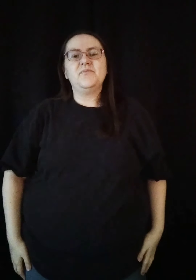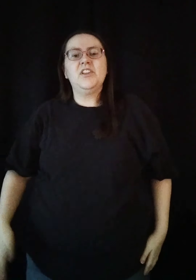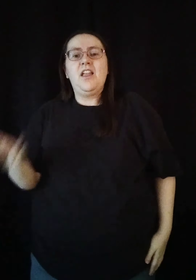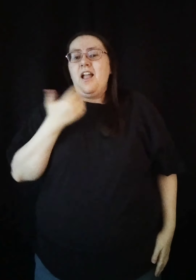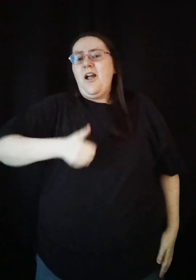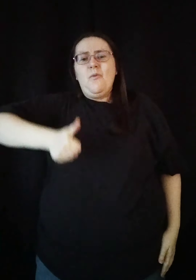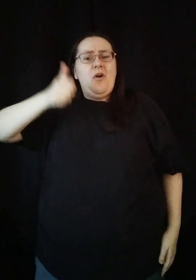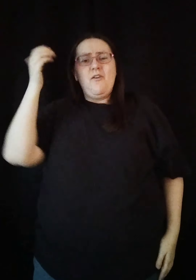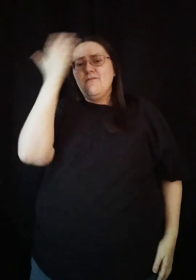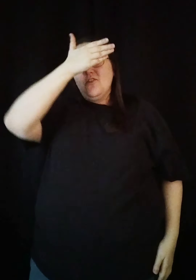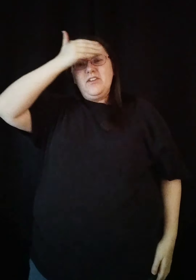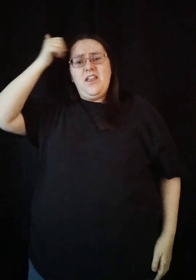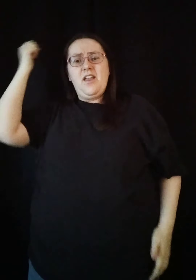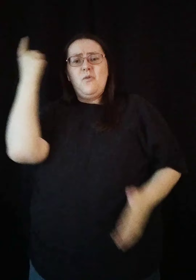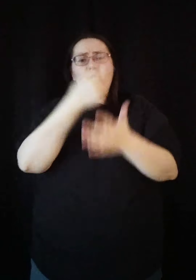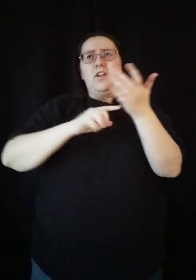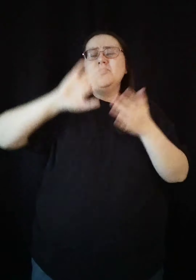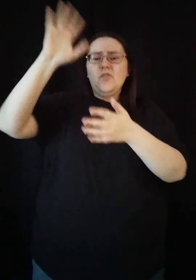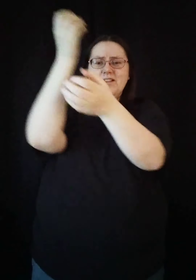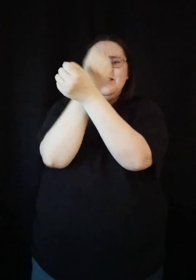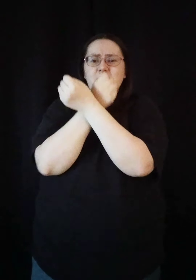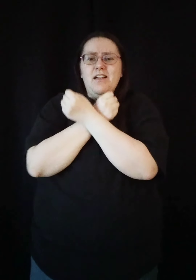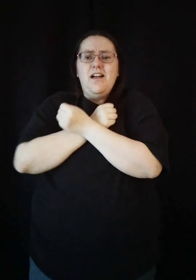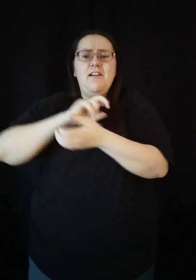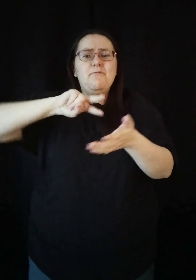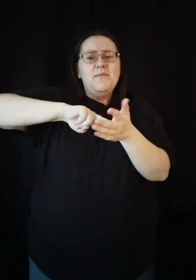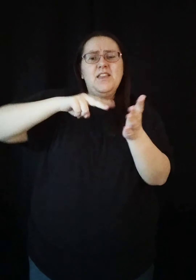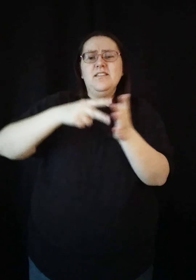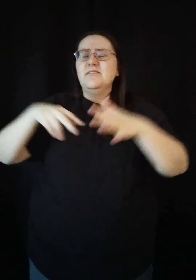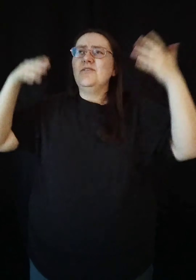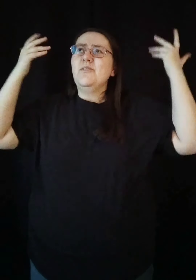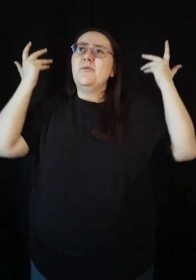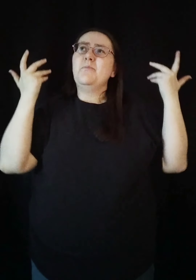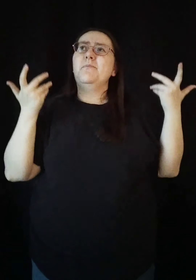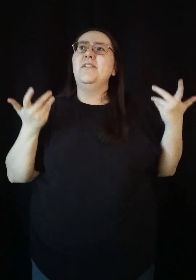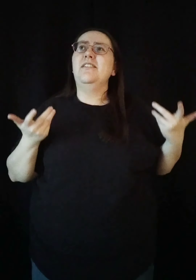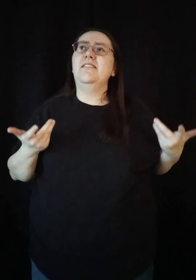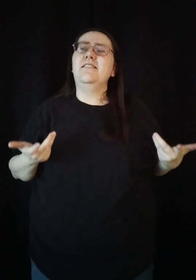I won't forget what You're love means to me